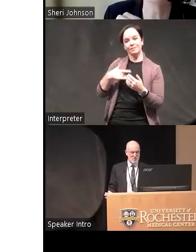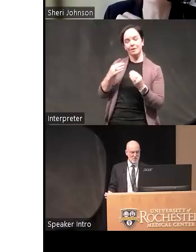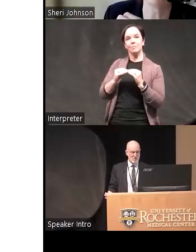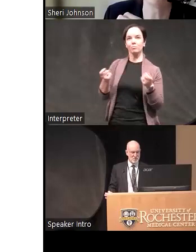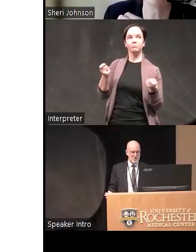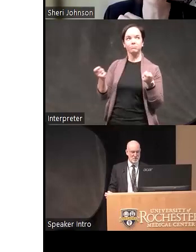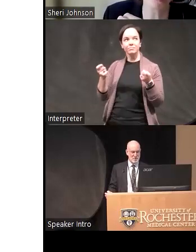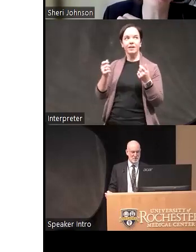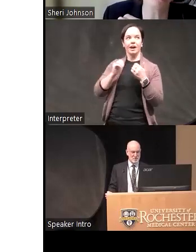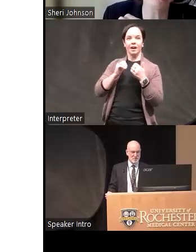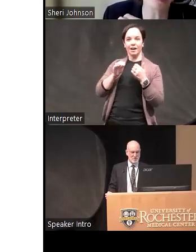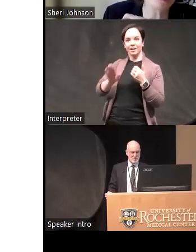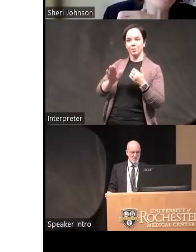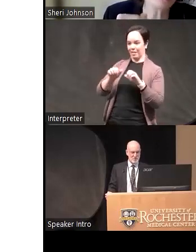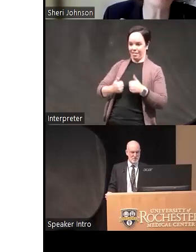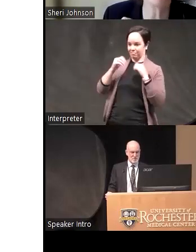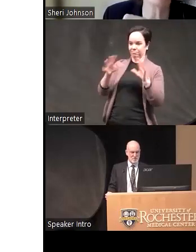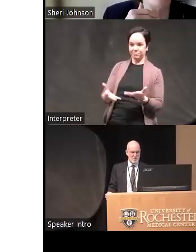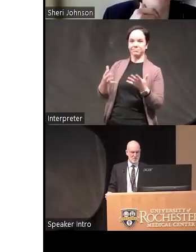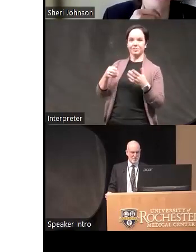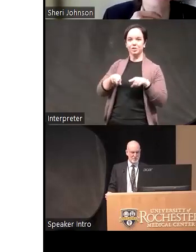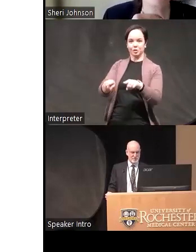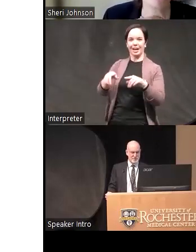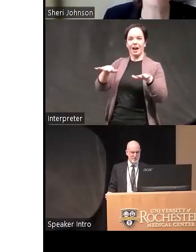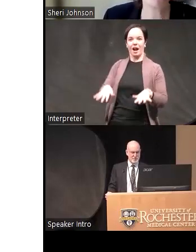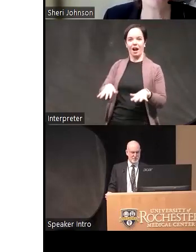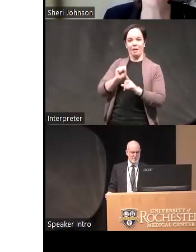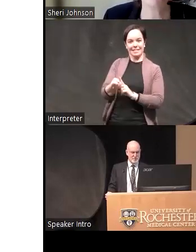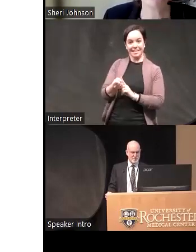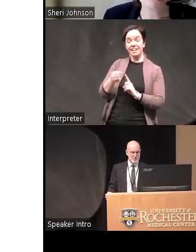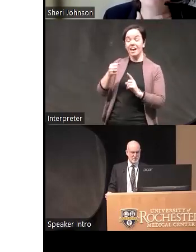calm State and and that has been greeted with a kind of enormous sense of relief